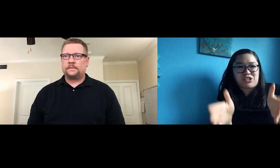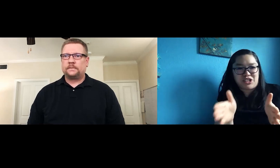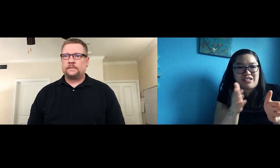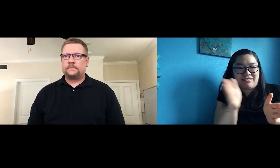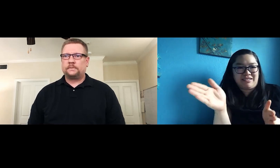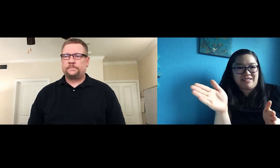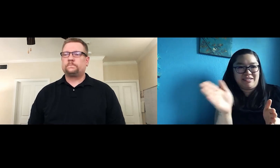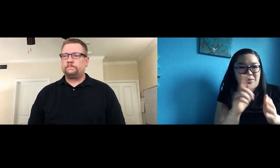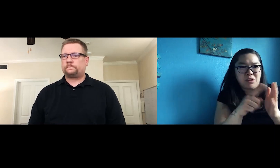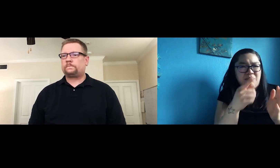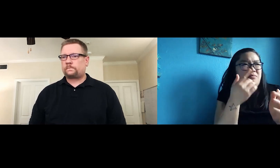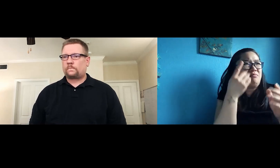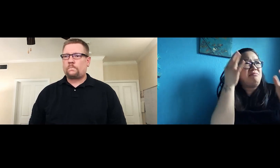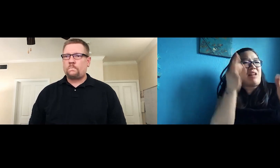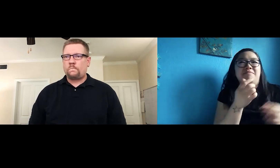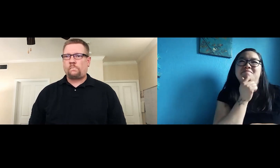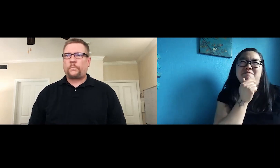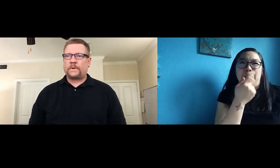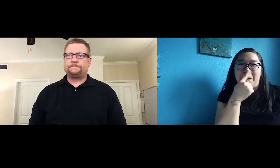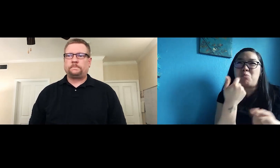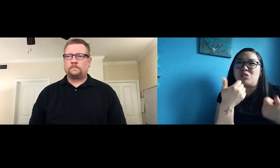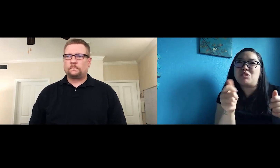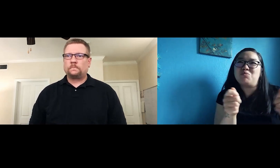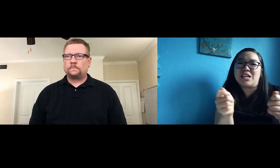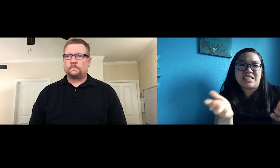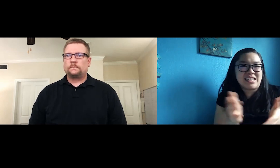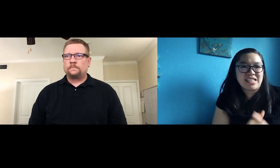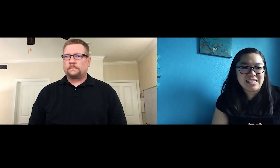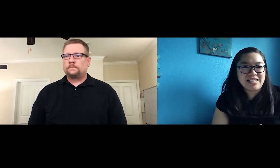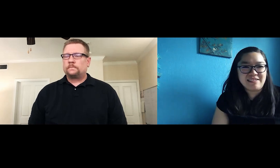get into directing? What made you decide you wanted to try your hand at directing?